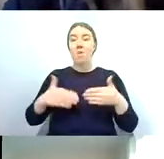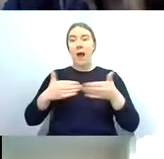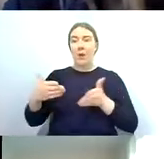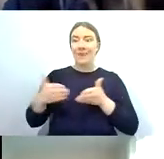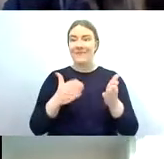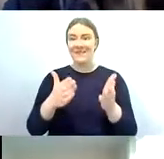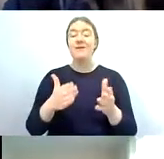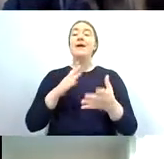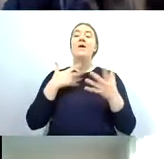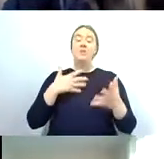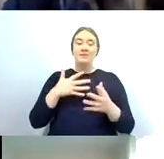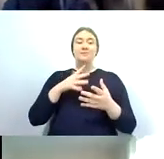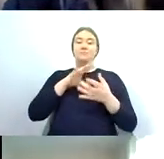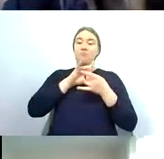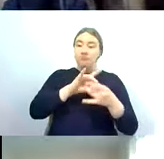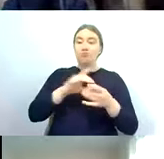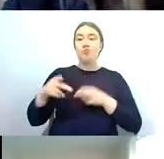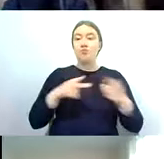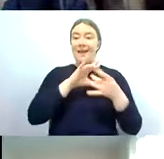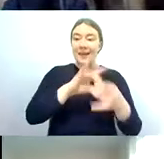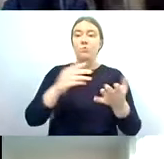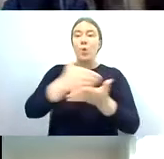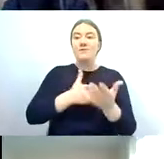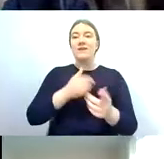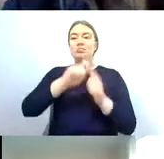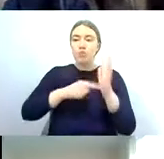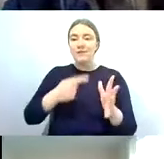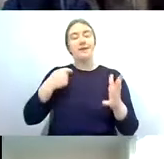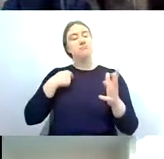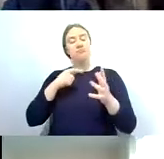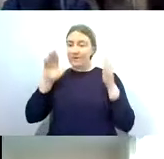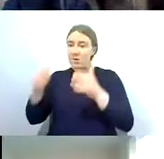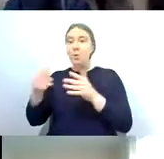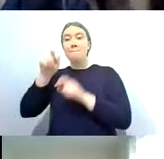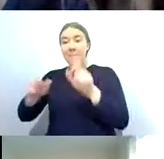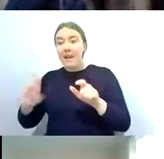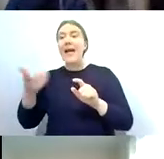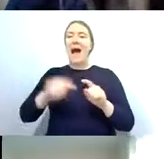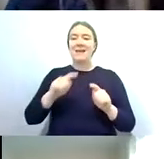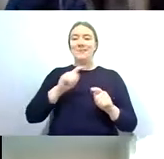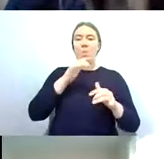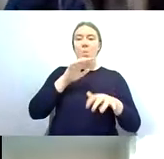engagement project that is all about people and wildlife so unlocking the severn if you